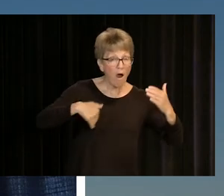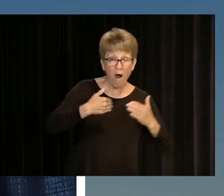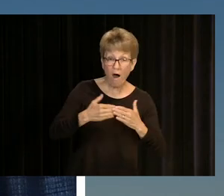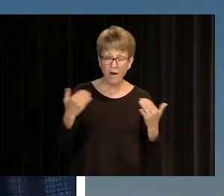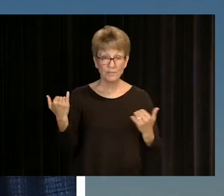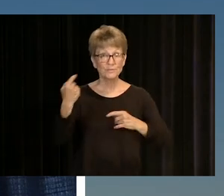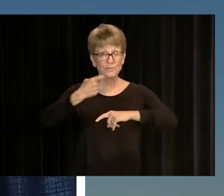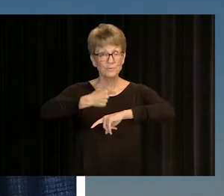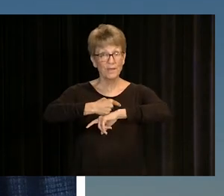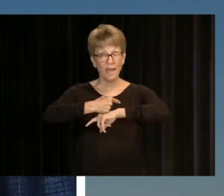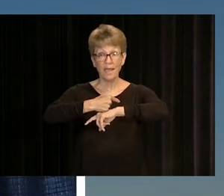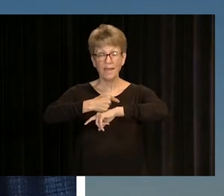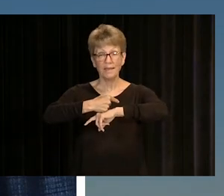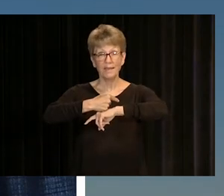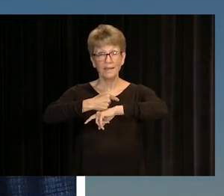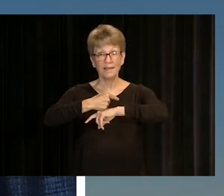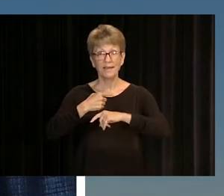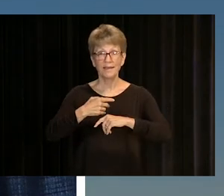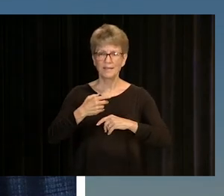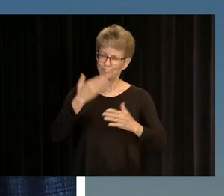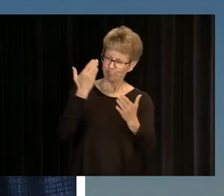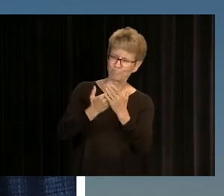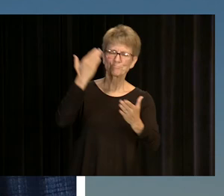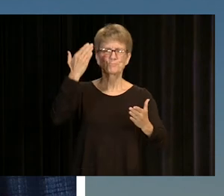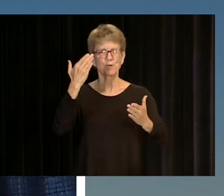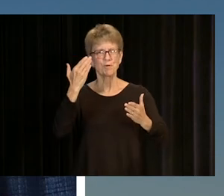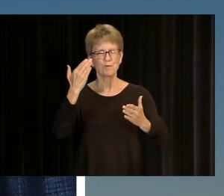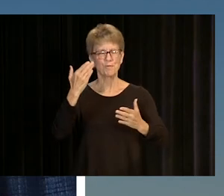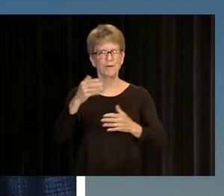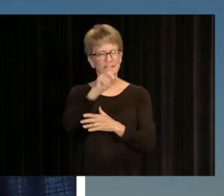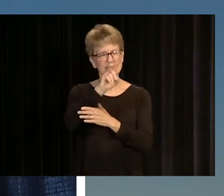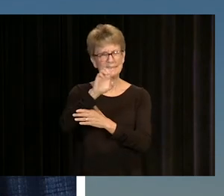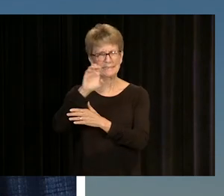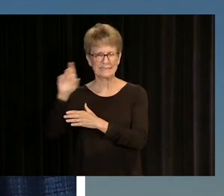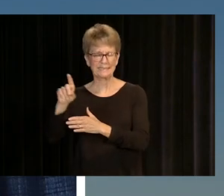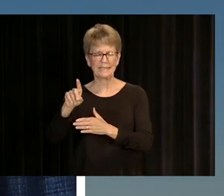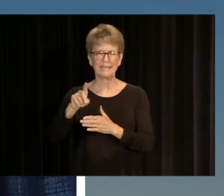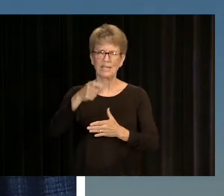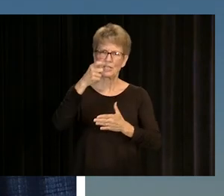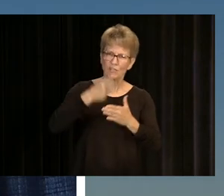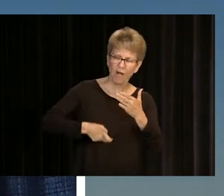ALL OF US TUNING IN TODAY, IN ONE WAY OR ANOTHER, ARE PROOF THAT THE AFFORDABILITY, FLEXIBILITY,